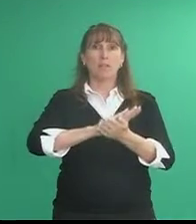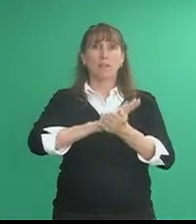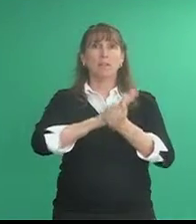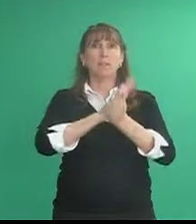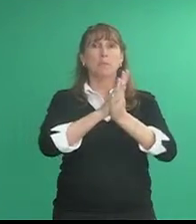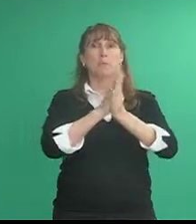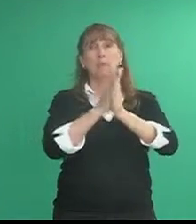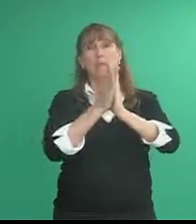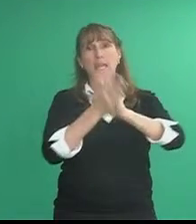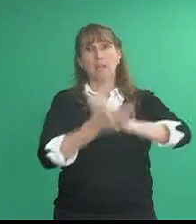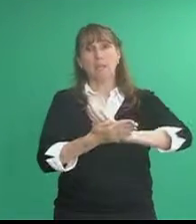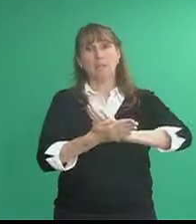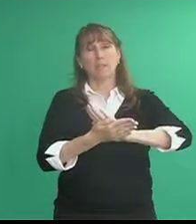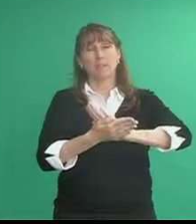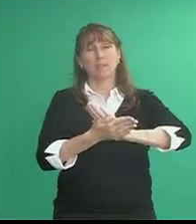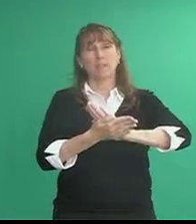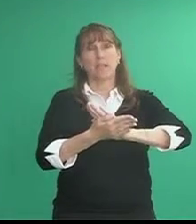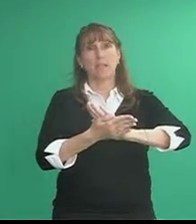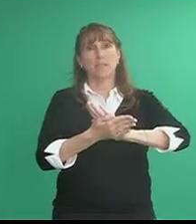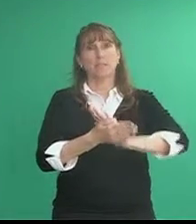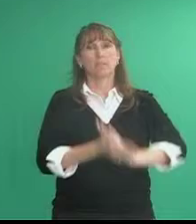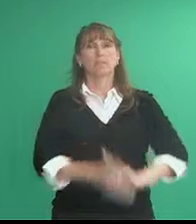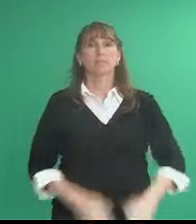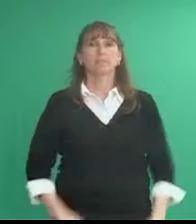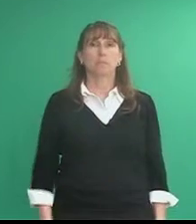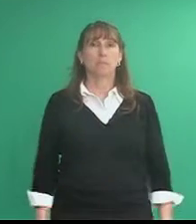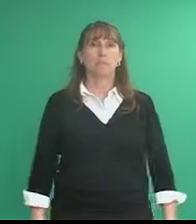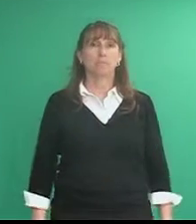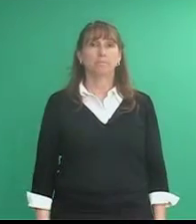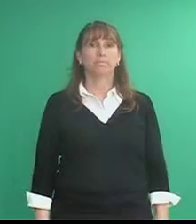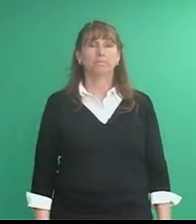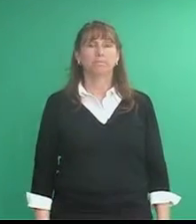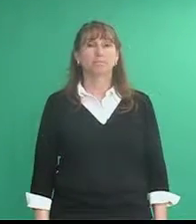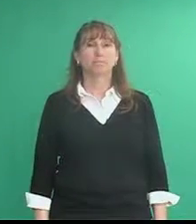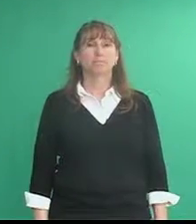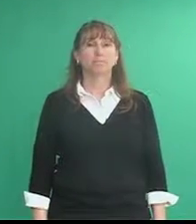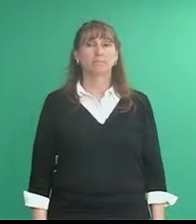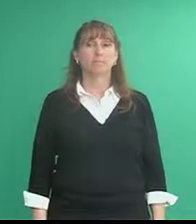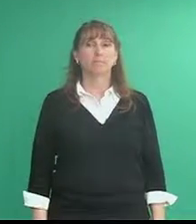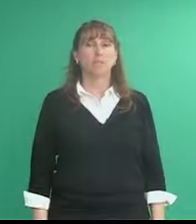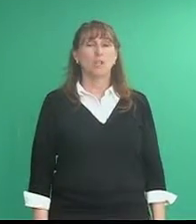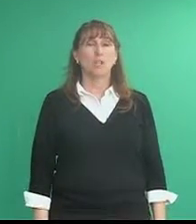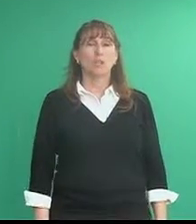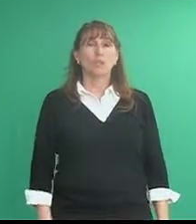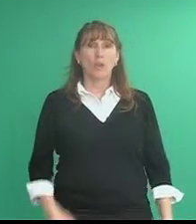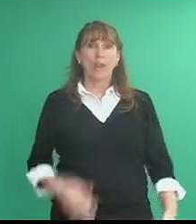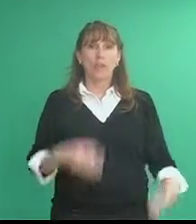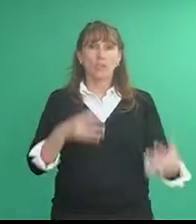and then it became something else. Become crash